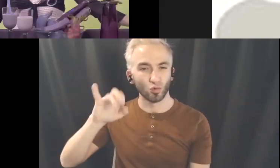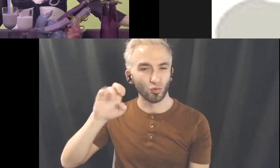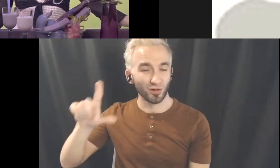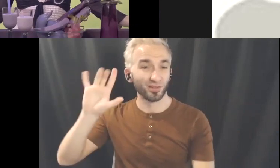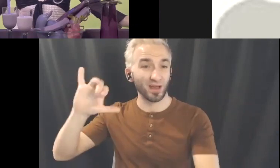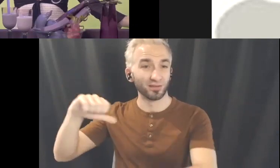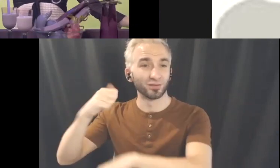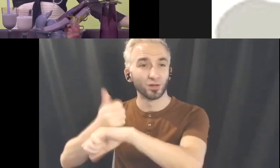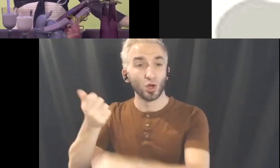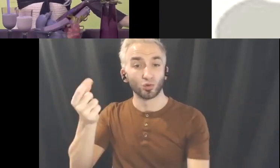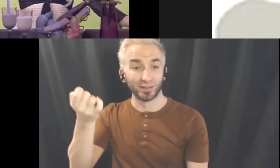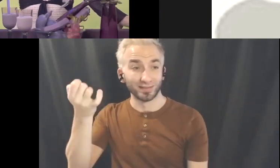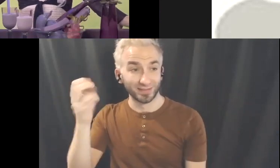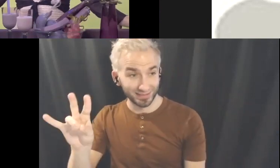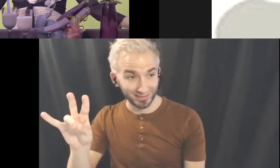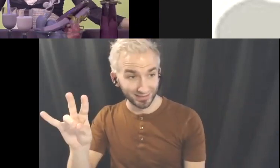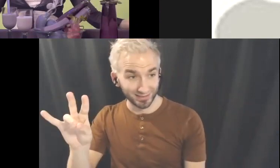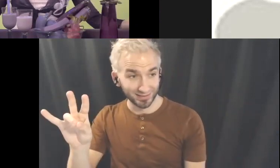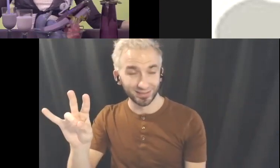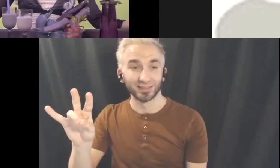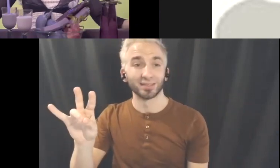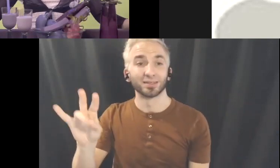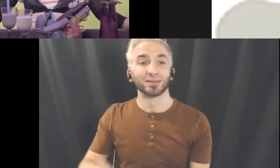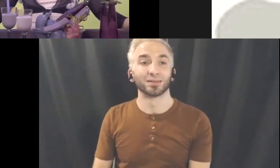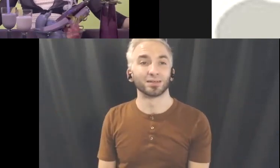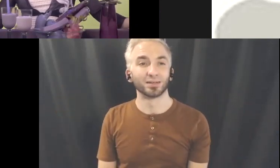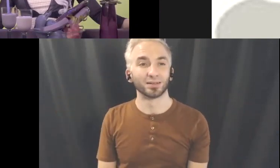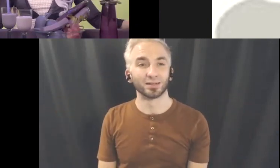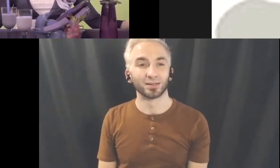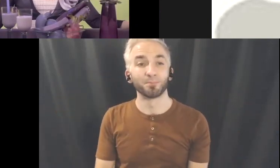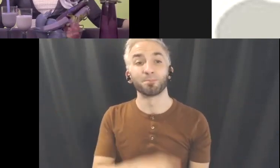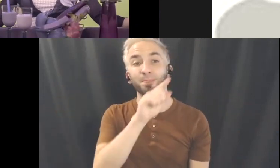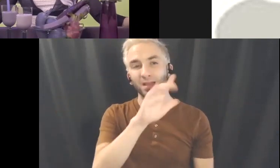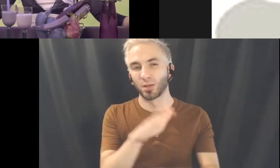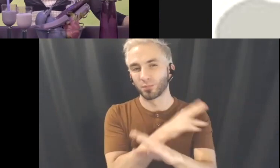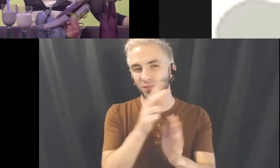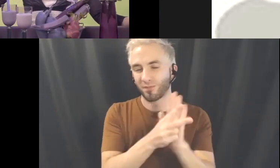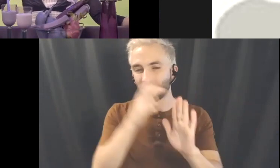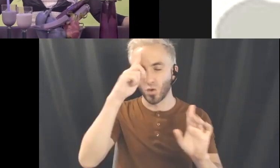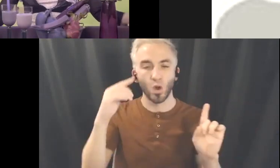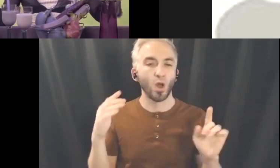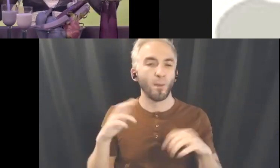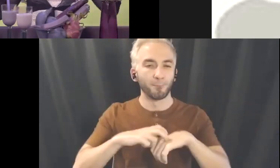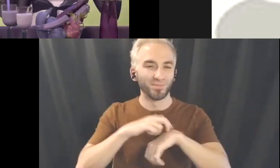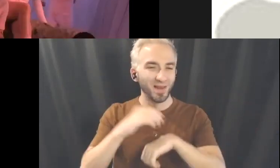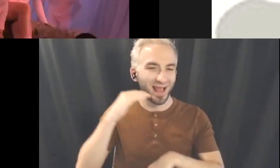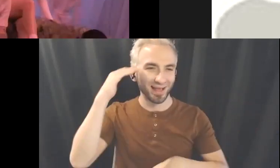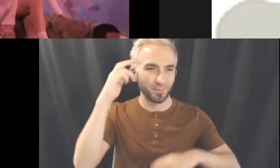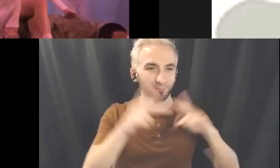This is a music video for Potatohead People featuring Bunnie for their song Single Life.